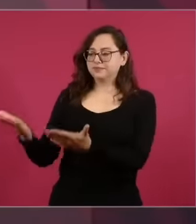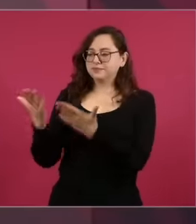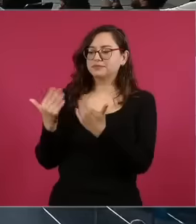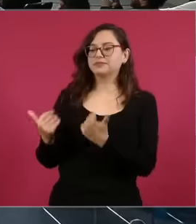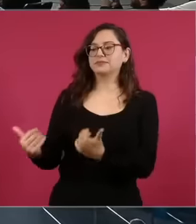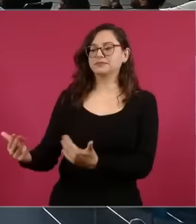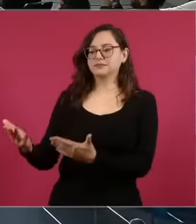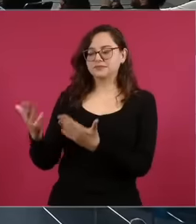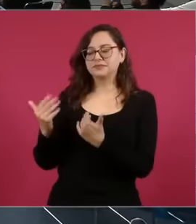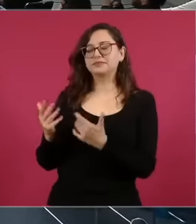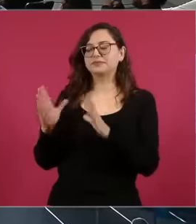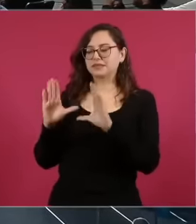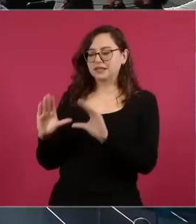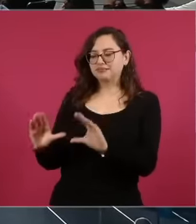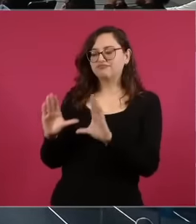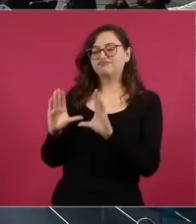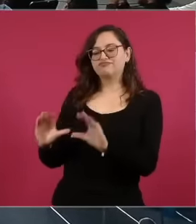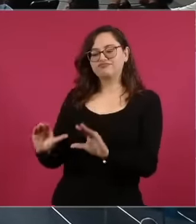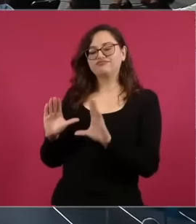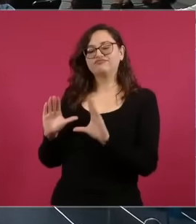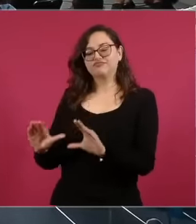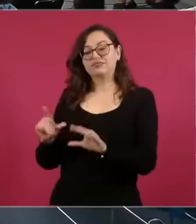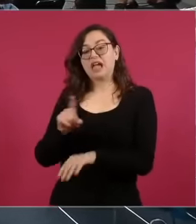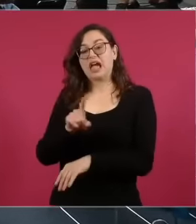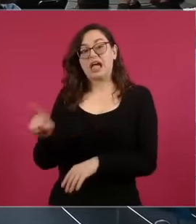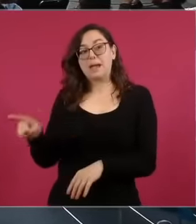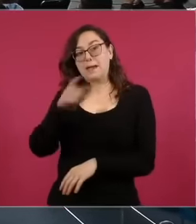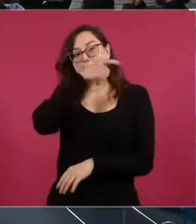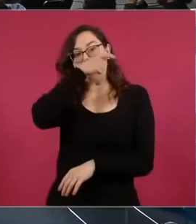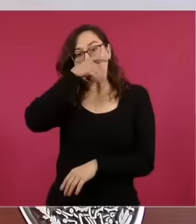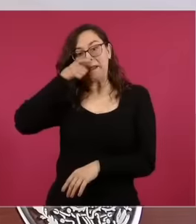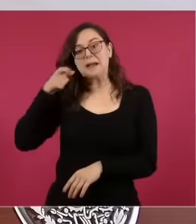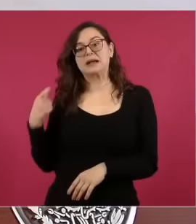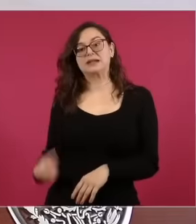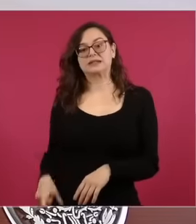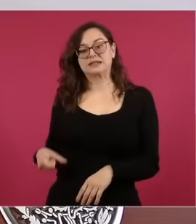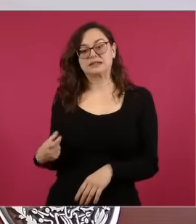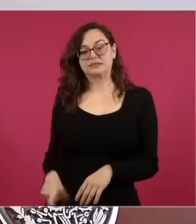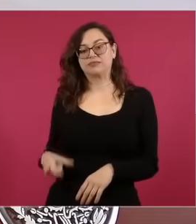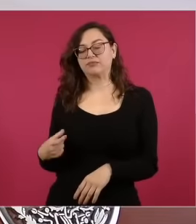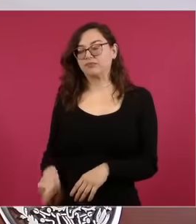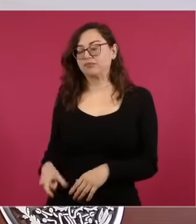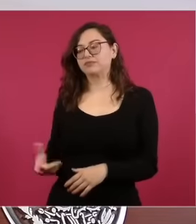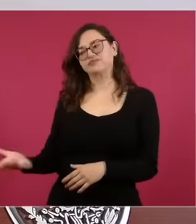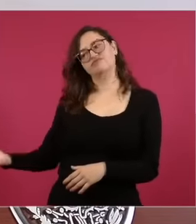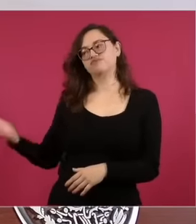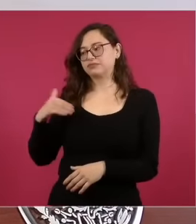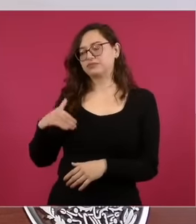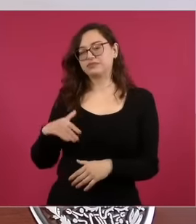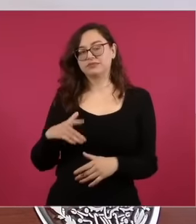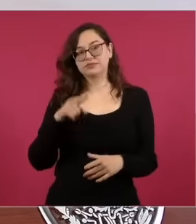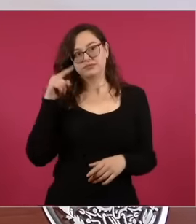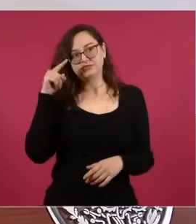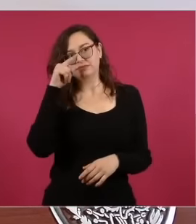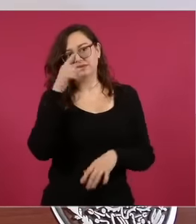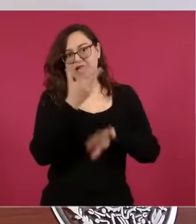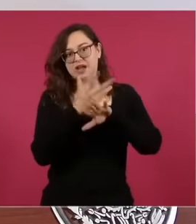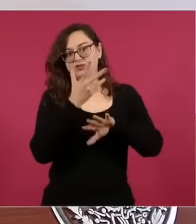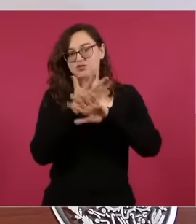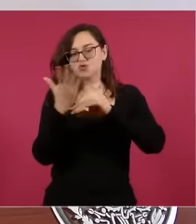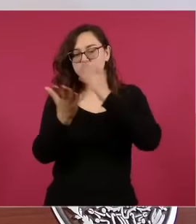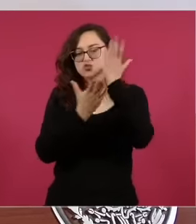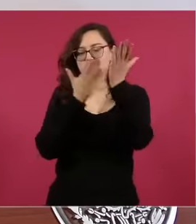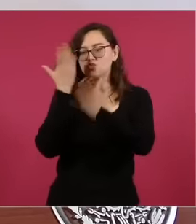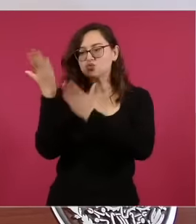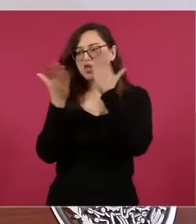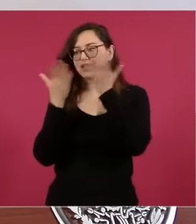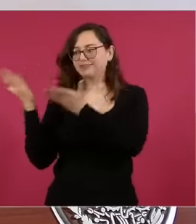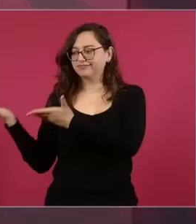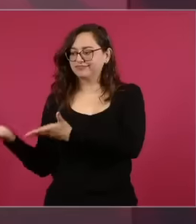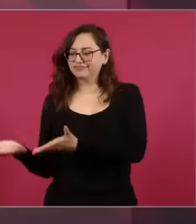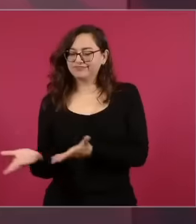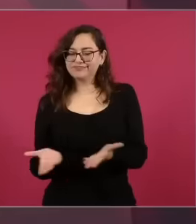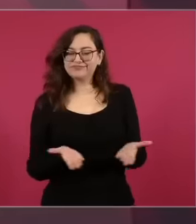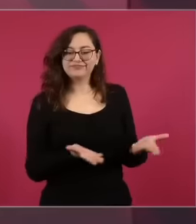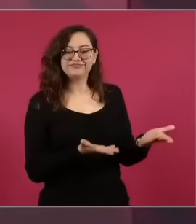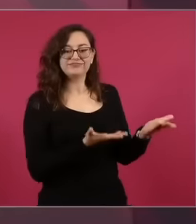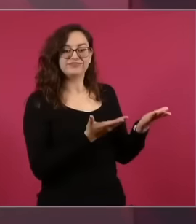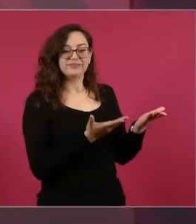Mexicans so that they could study there in the universities of the United States. United and once